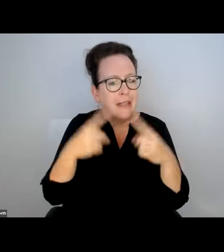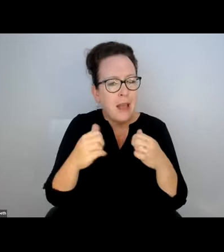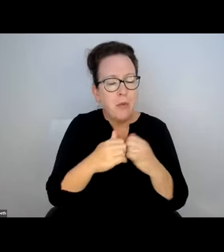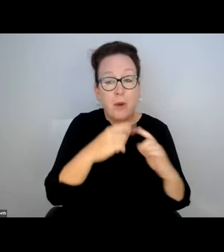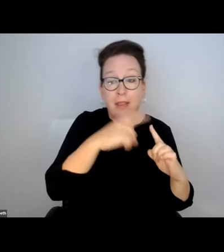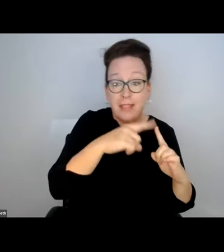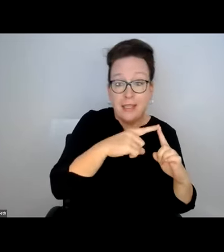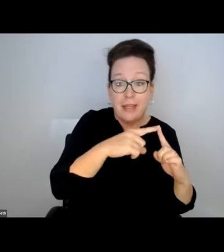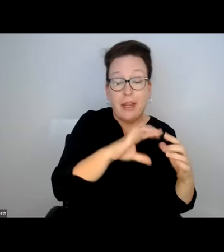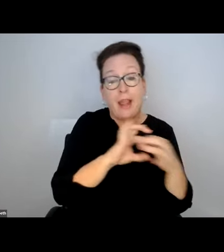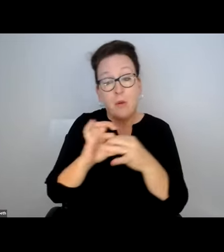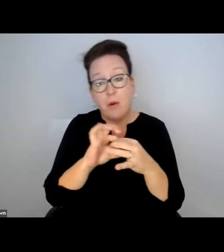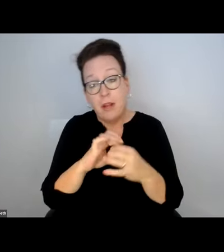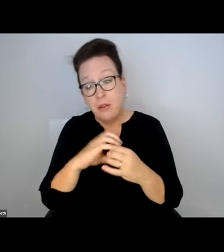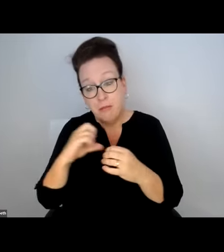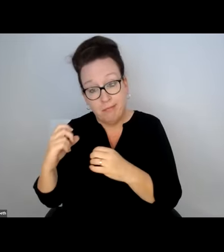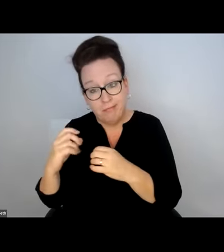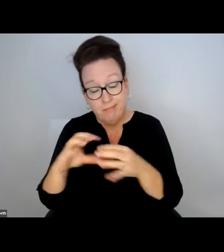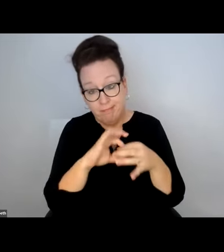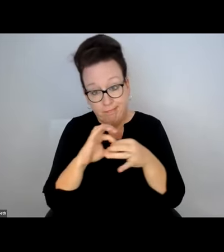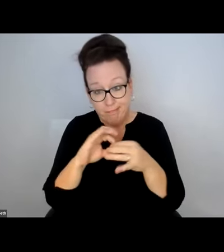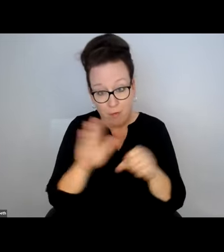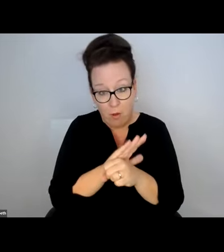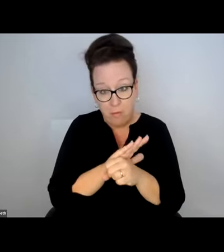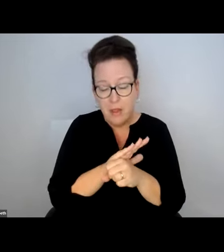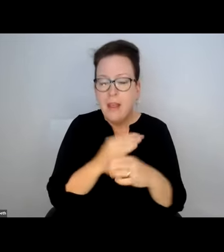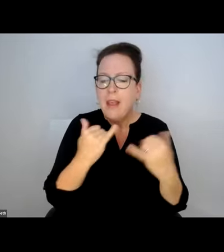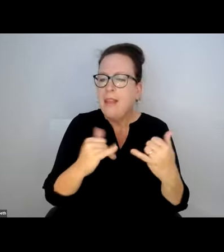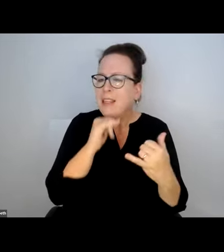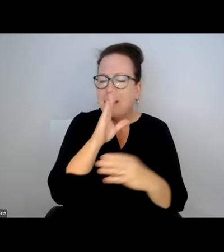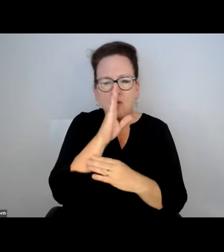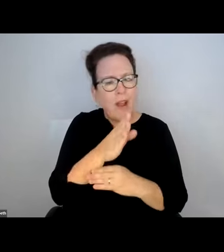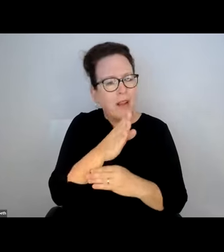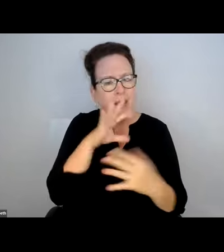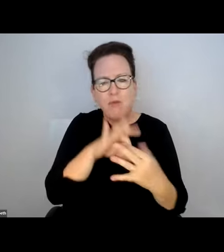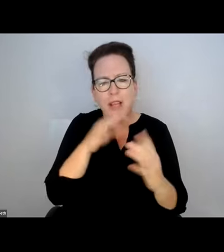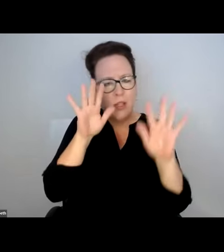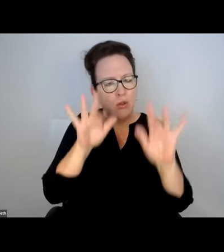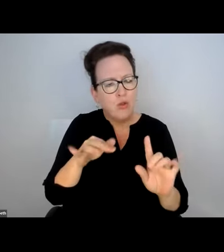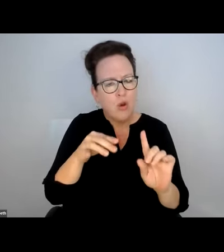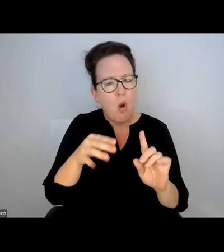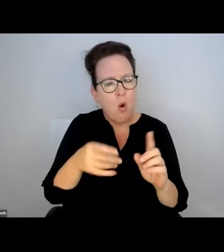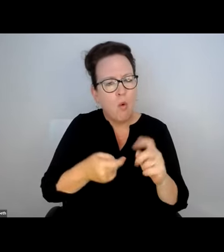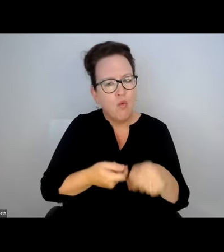MUNICIPAL-TYPE COORDINATION THAT NEEDS TO BE DONE WITH THE T AND VICE VERSA.